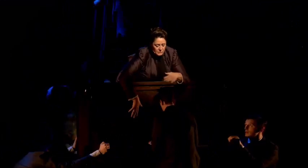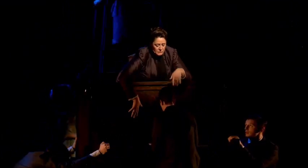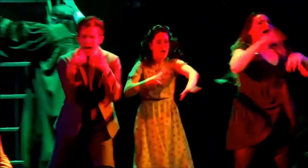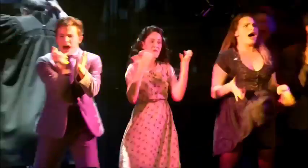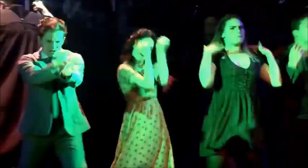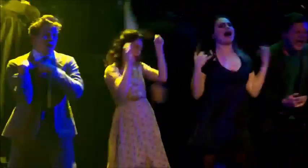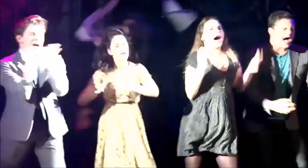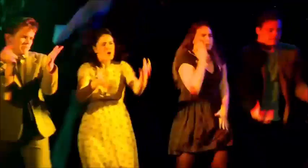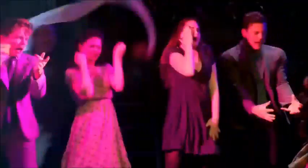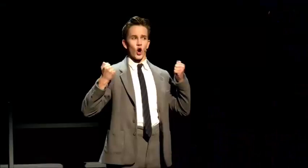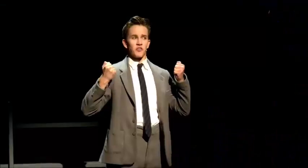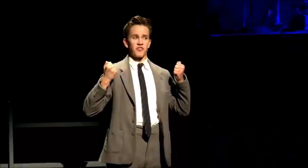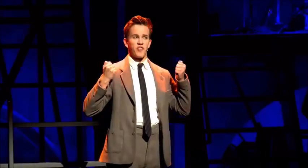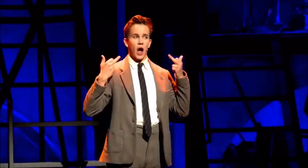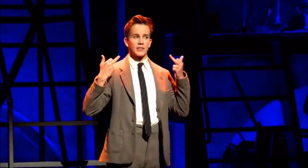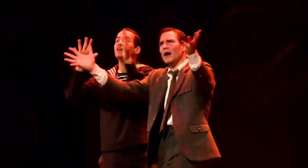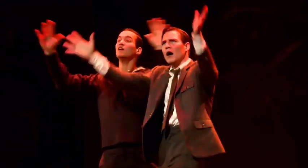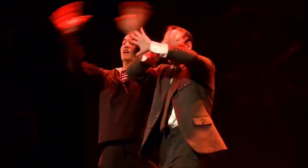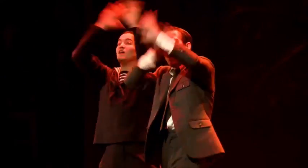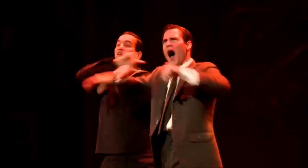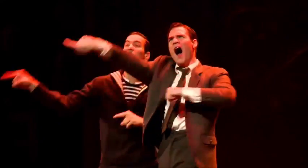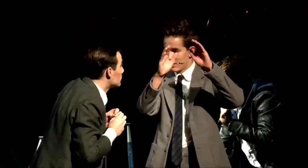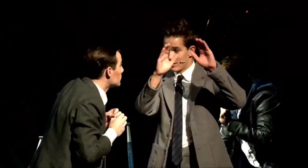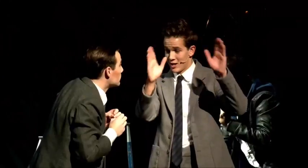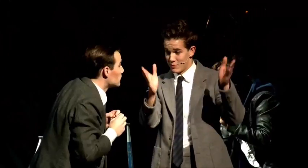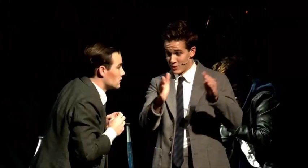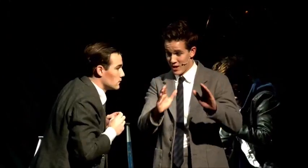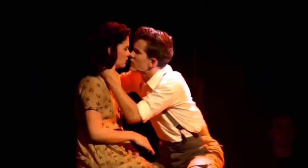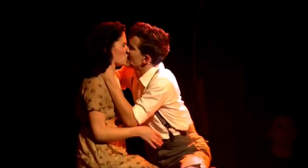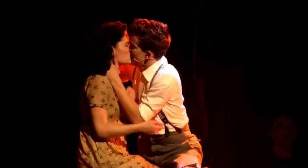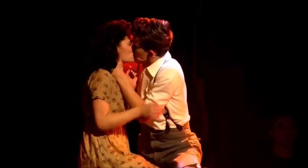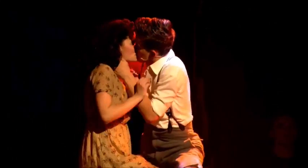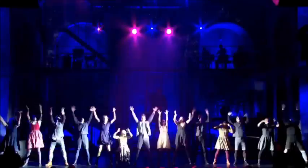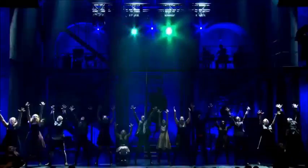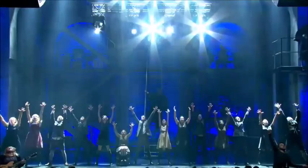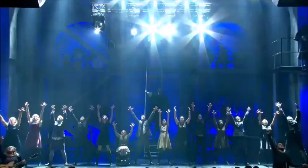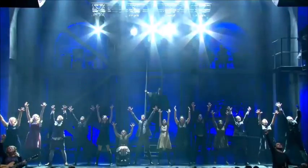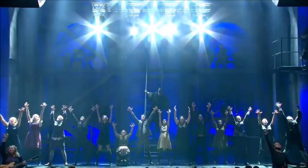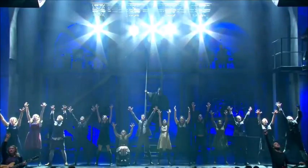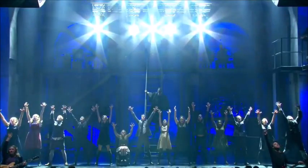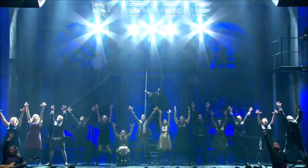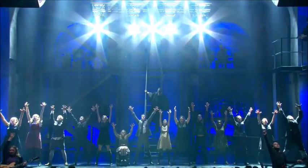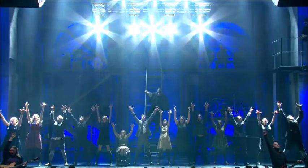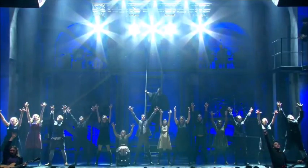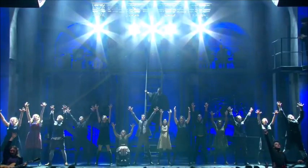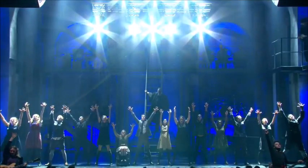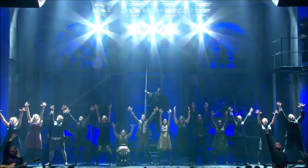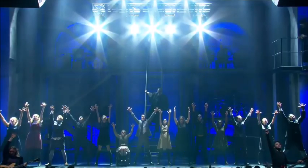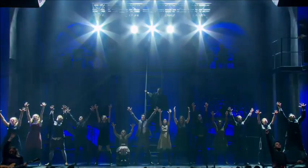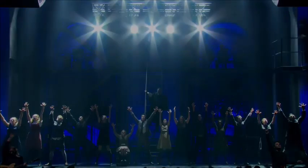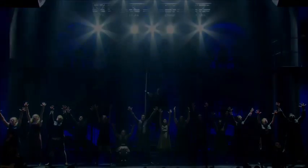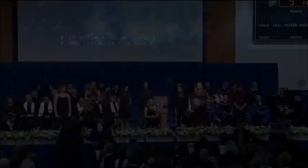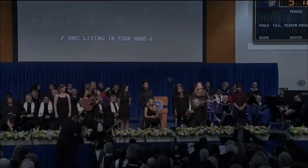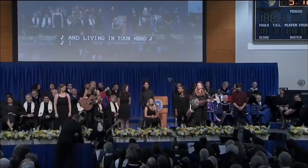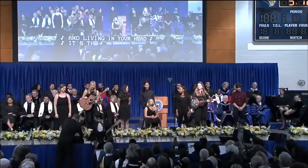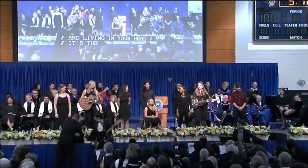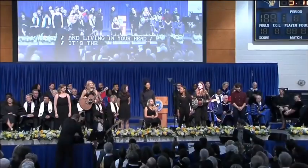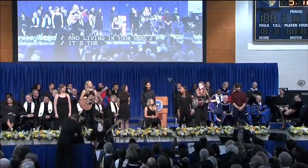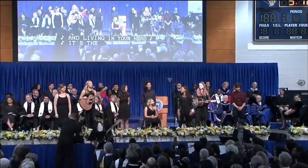And living in your head (in your head) It's the bitch of living And sensing god is dead